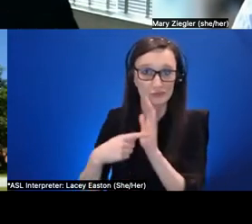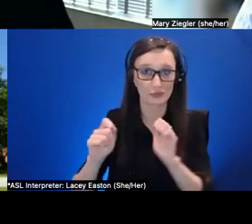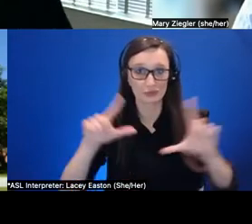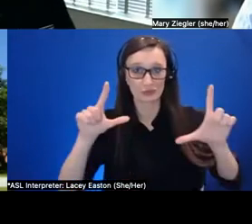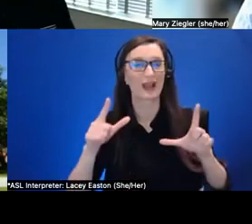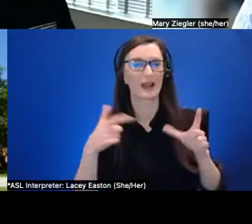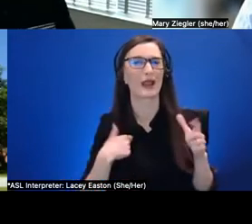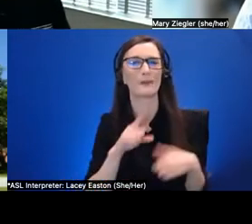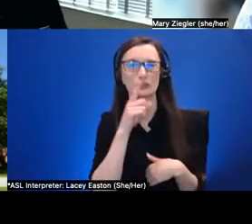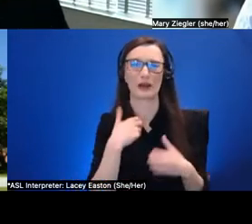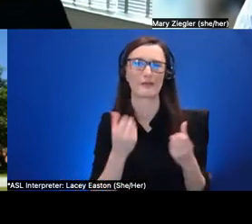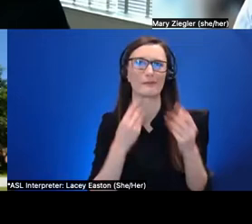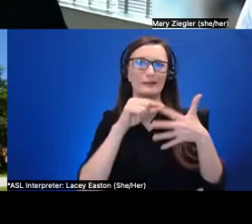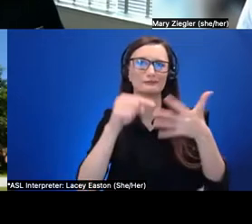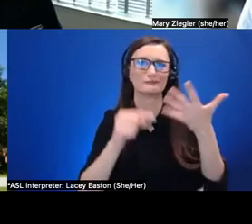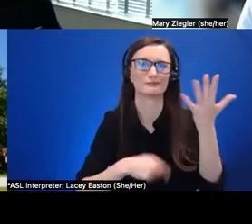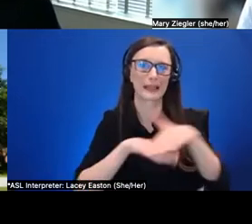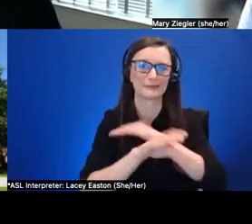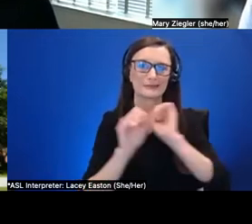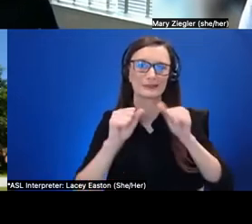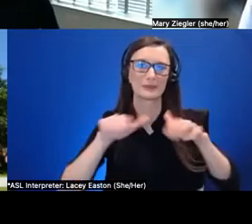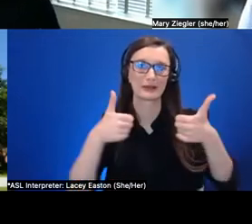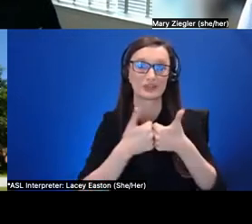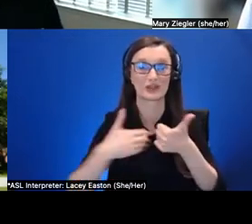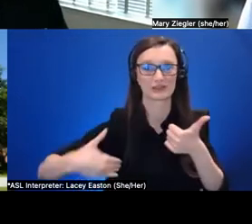we haven't fully explored yet but in terms of not requiring a headset